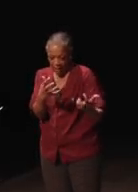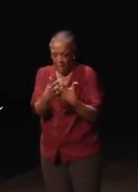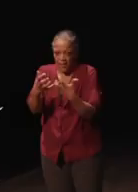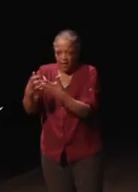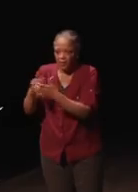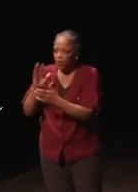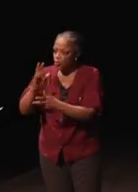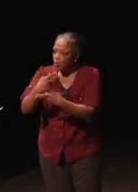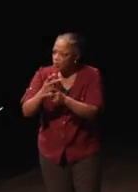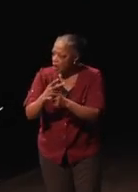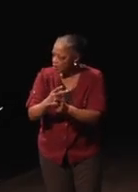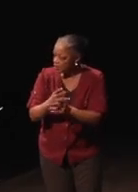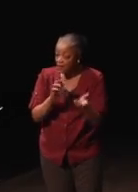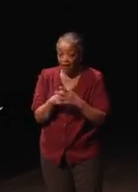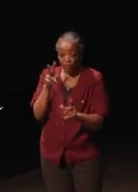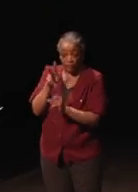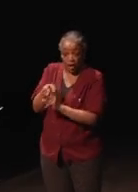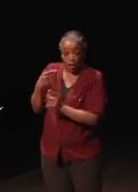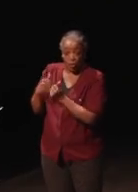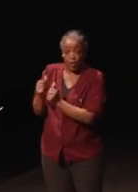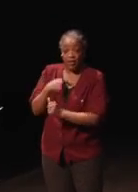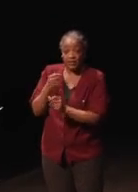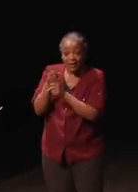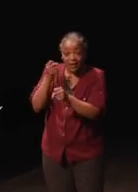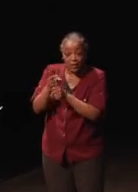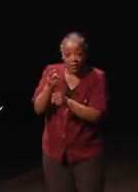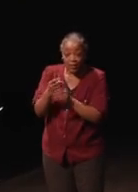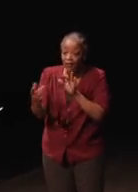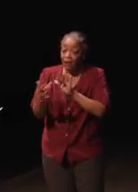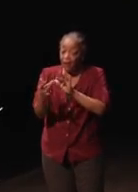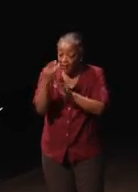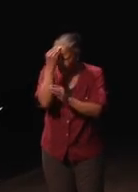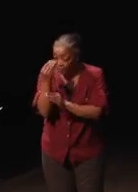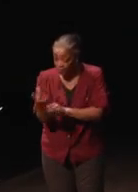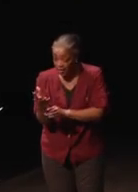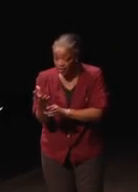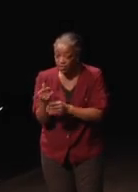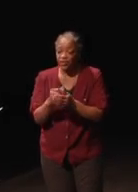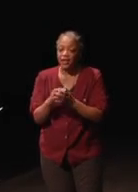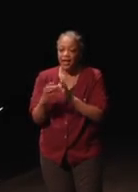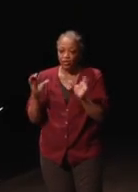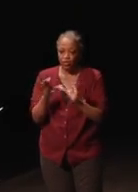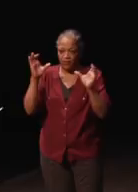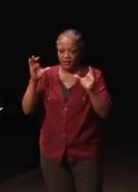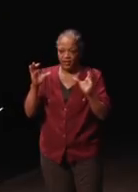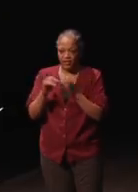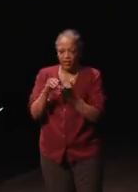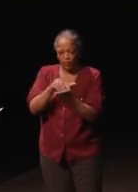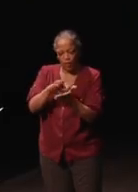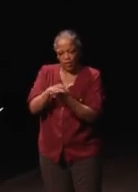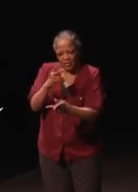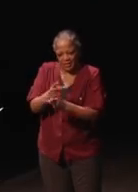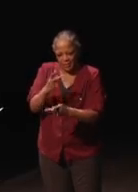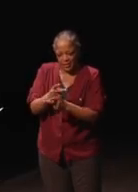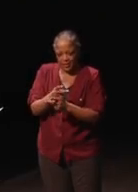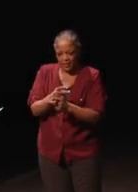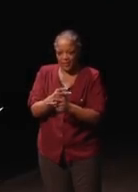and you have to file with us annually contact information and certification of the record keeping. The contact information is really important.